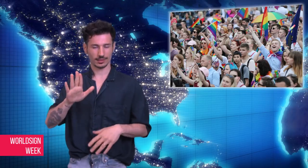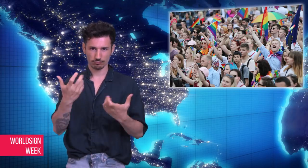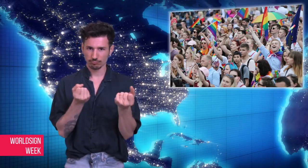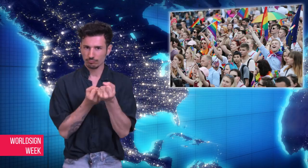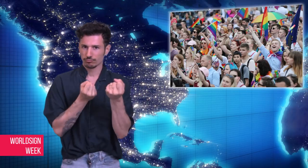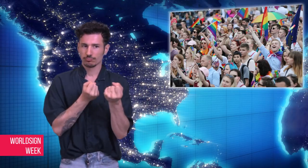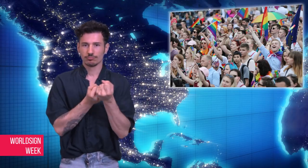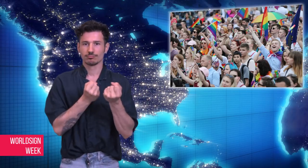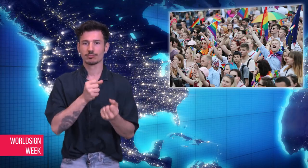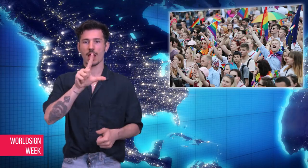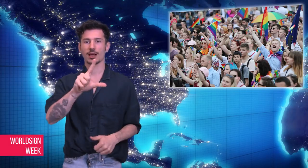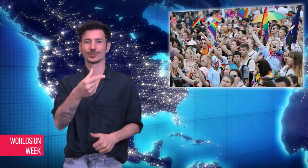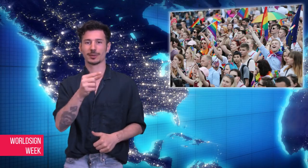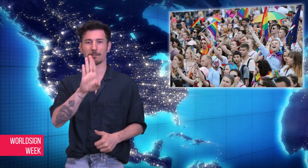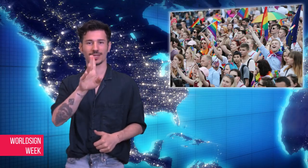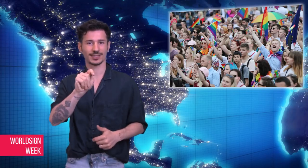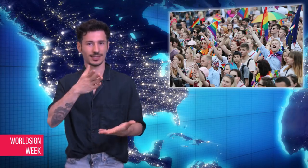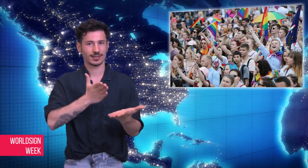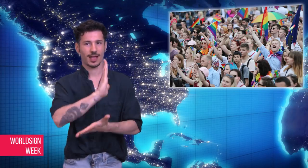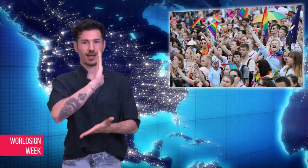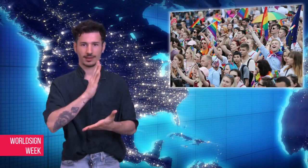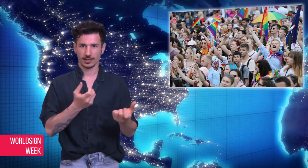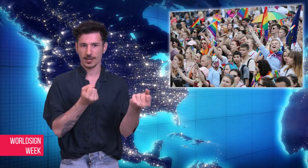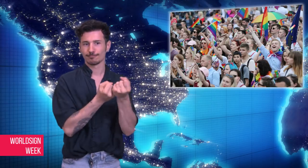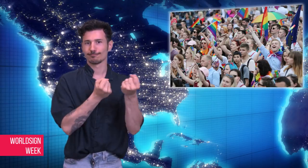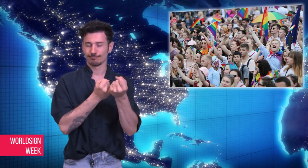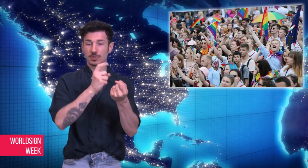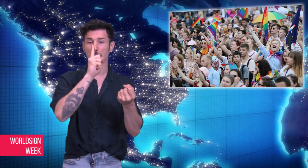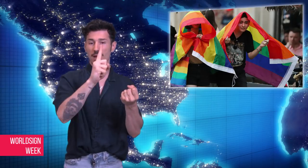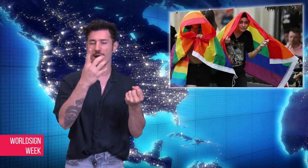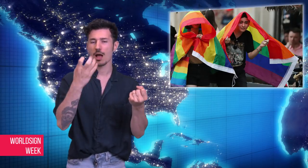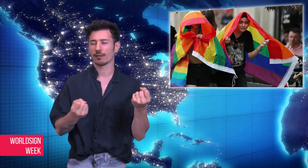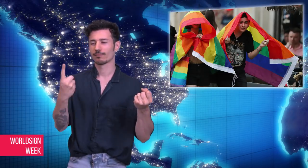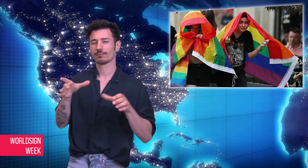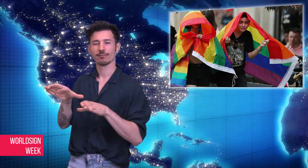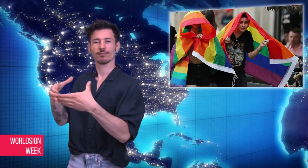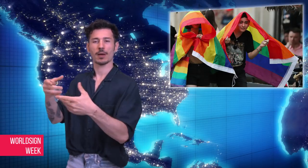LGBT rights, the ruling far-right party - Law and